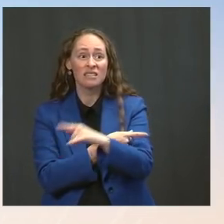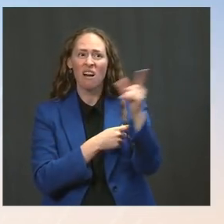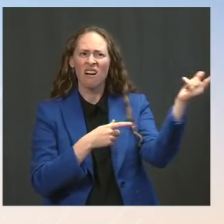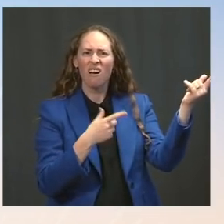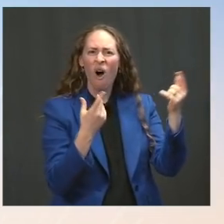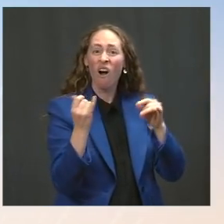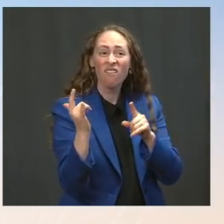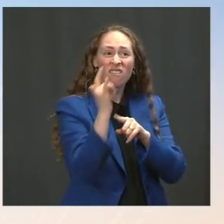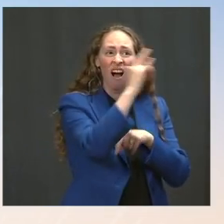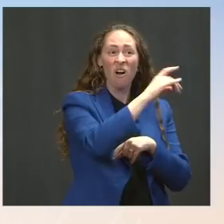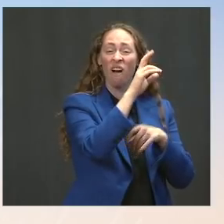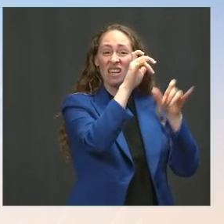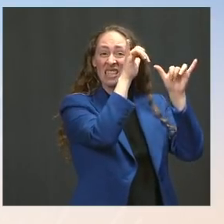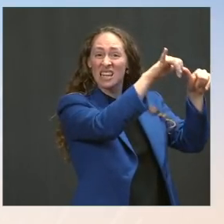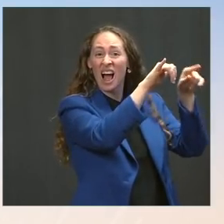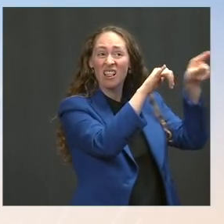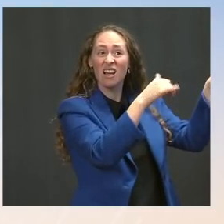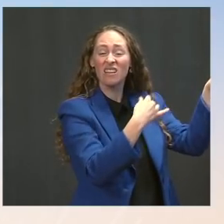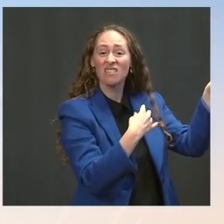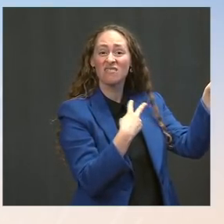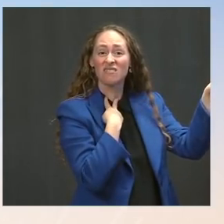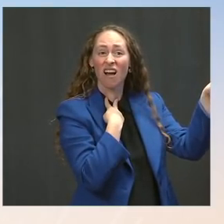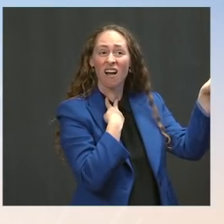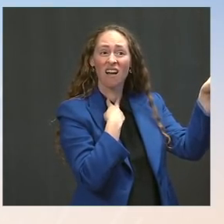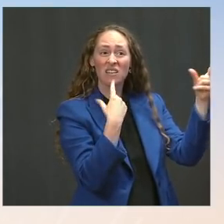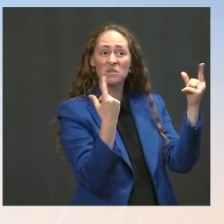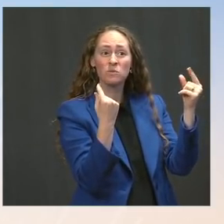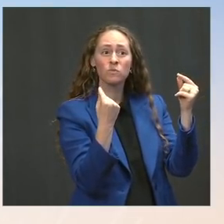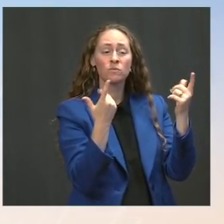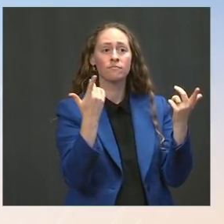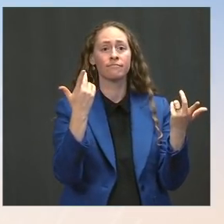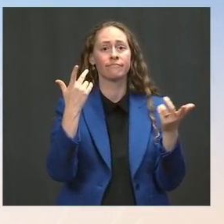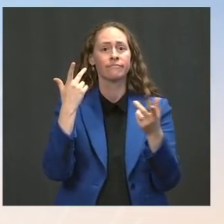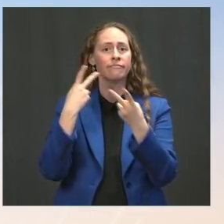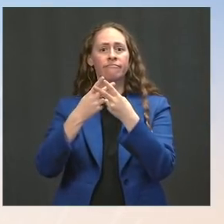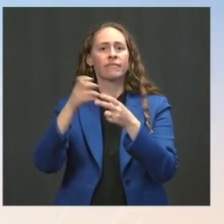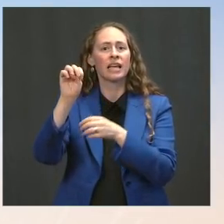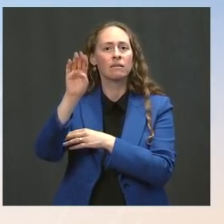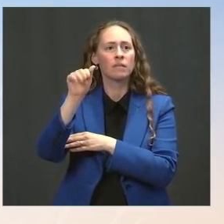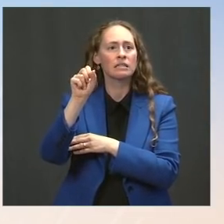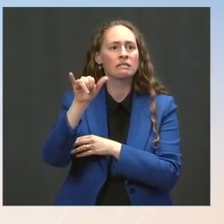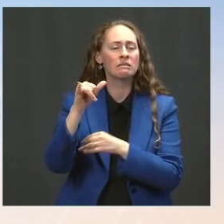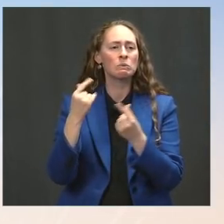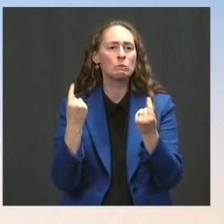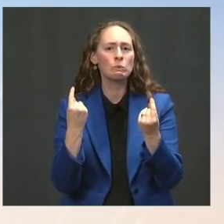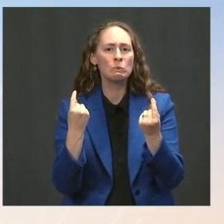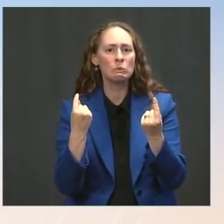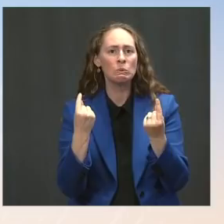Will the embassies be doing anything more to assist them? Or vaccines that have been donated to countries --